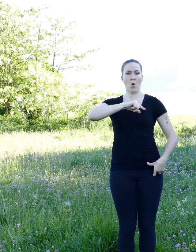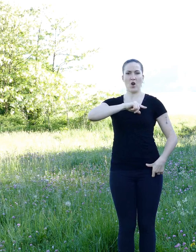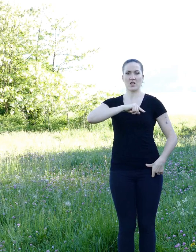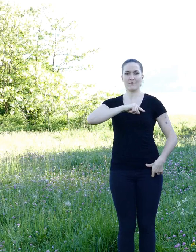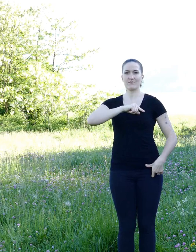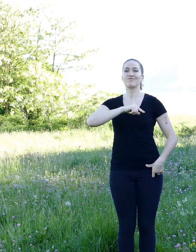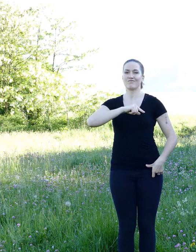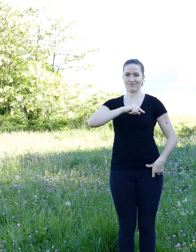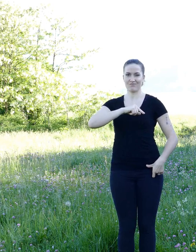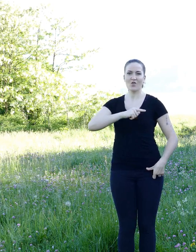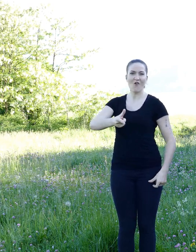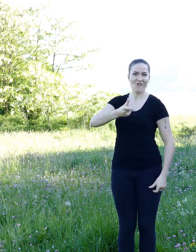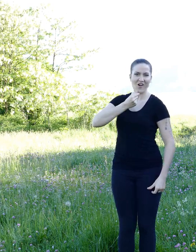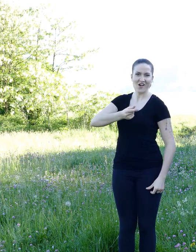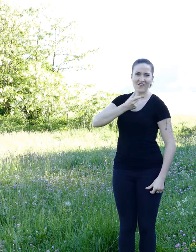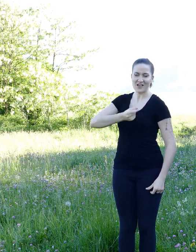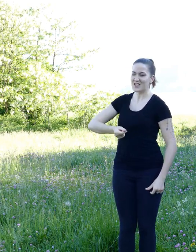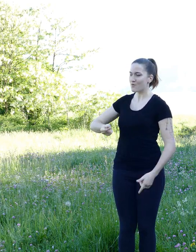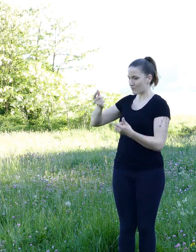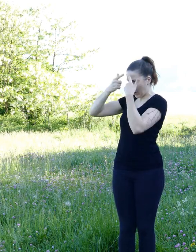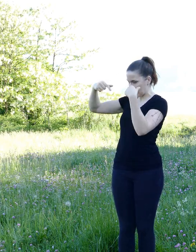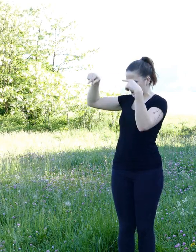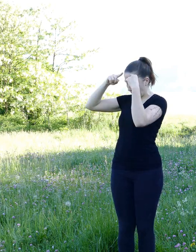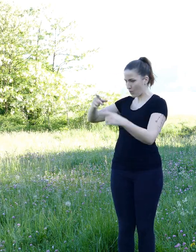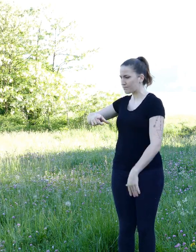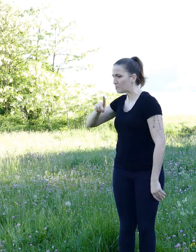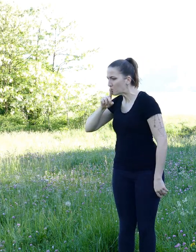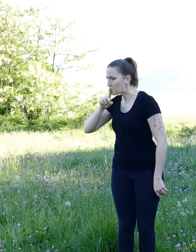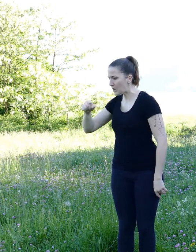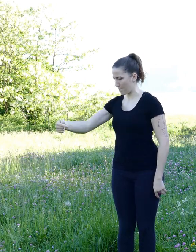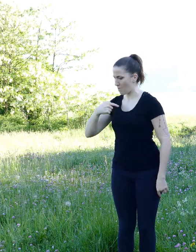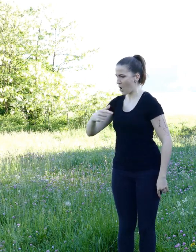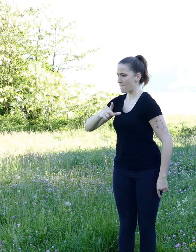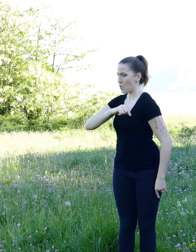This time, the inspector asked the squirrel not to intervene and to let him do is job.